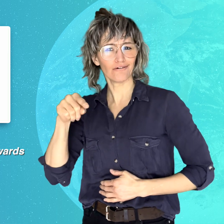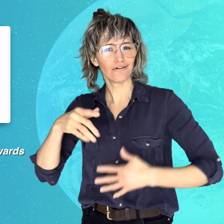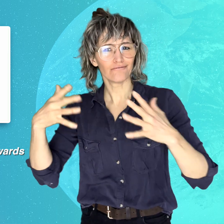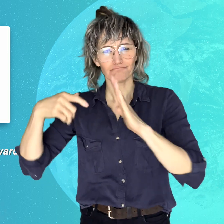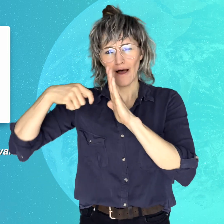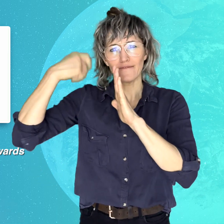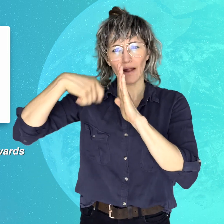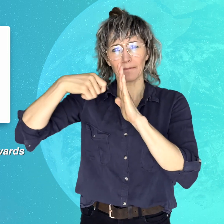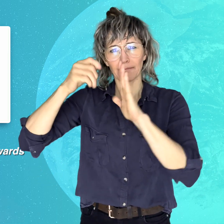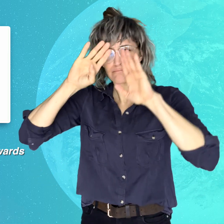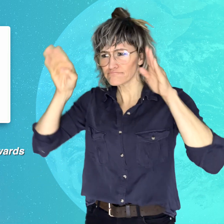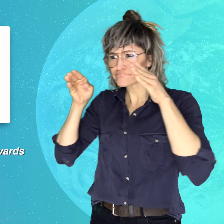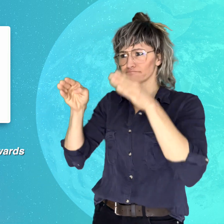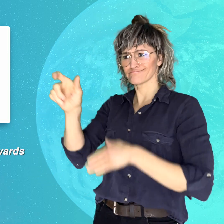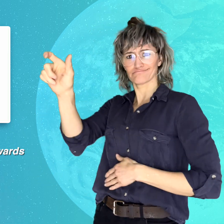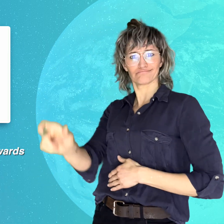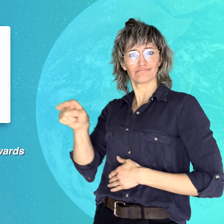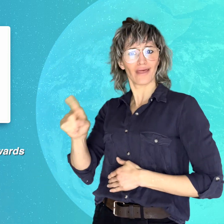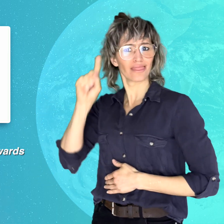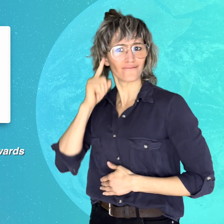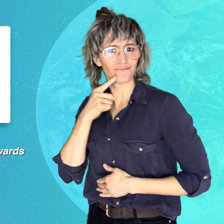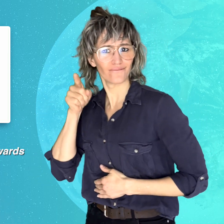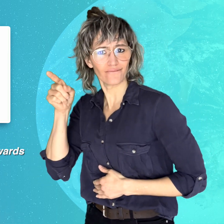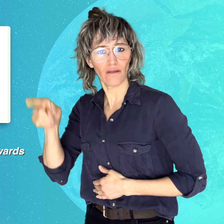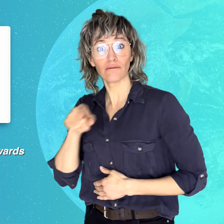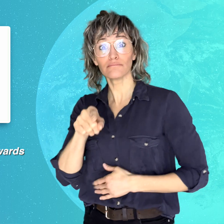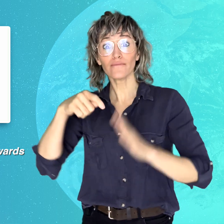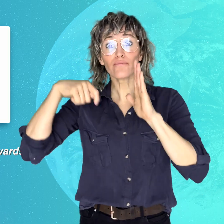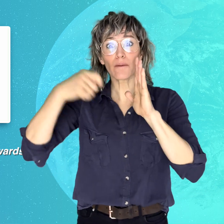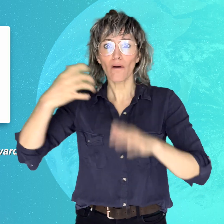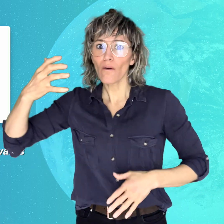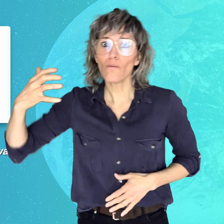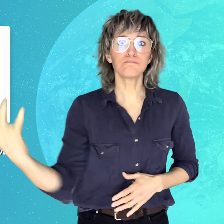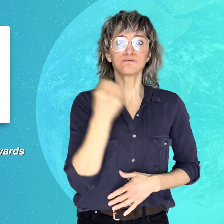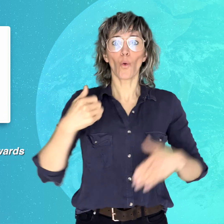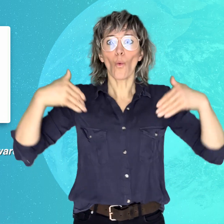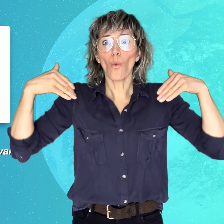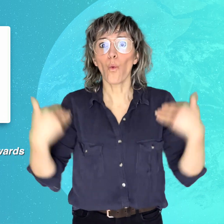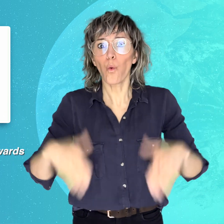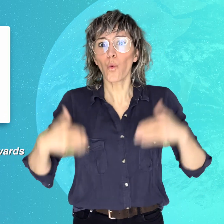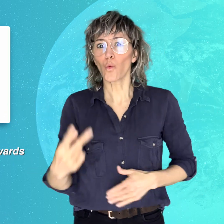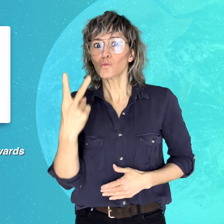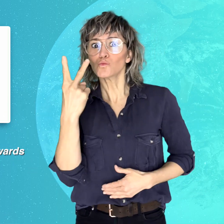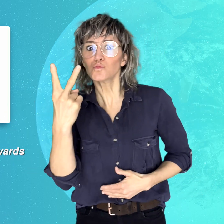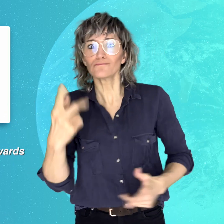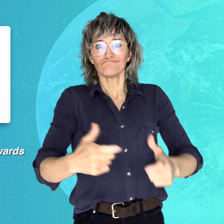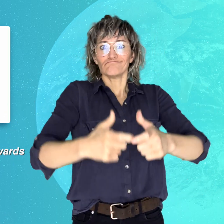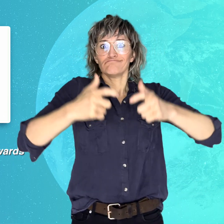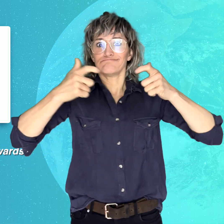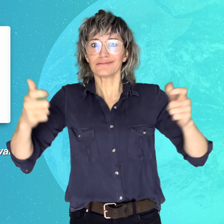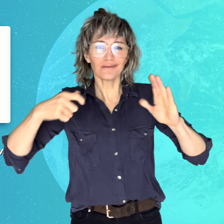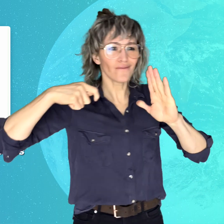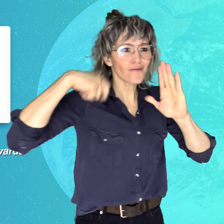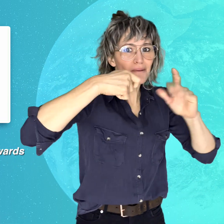main character, recently won big at two major film festivals.